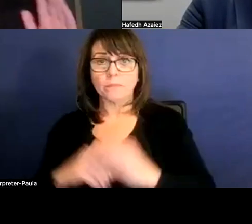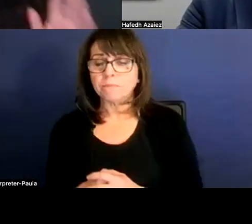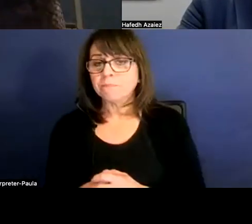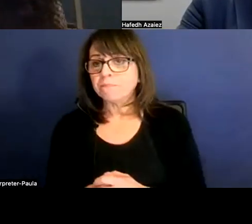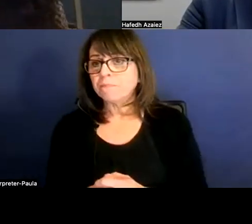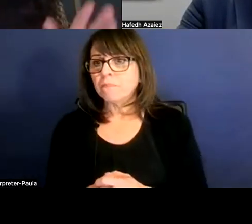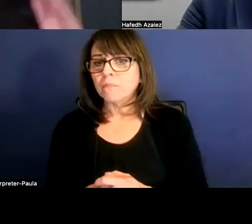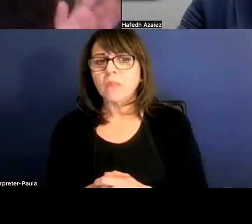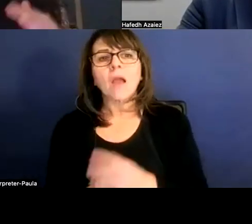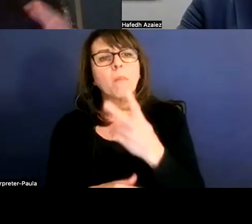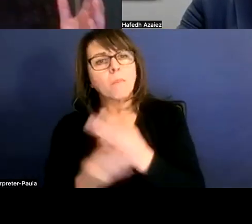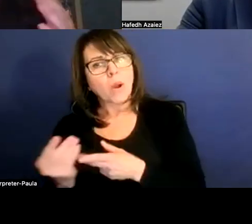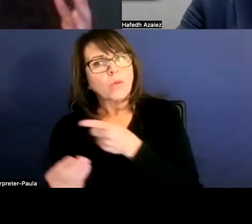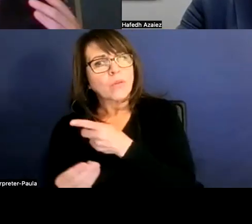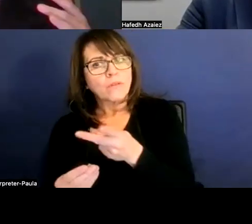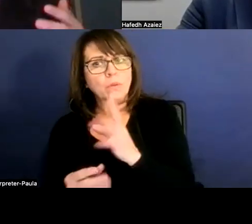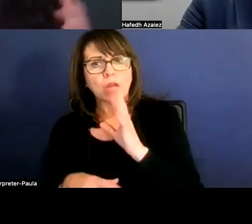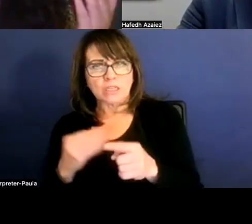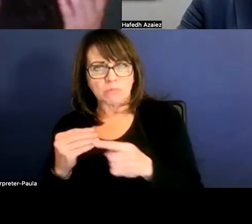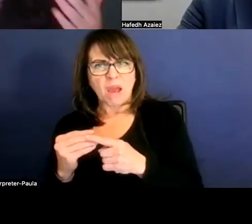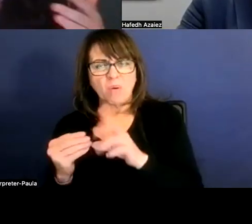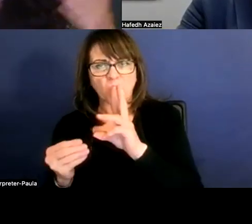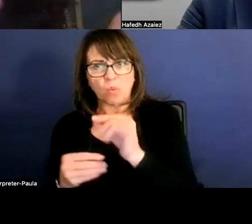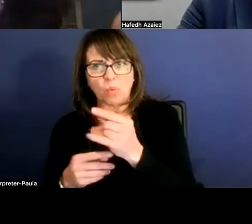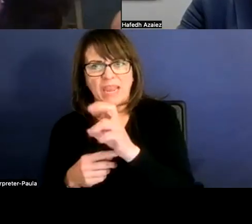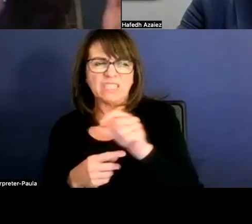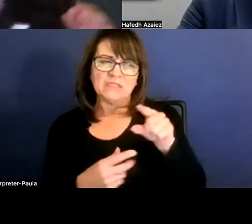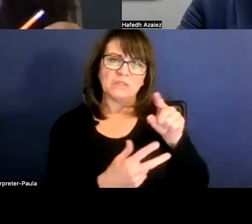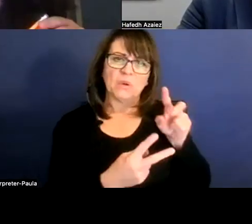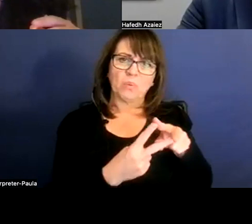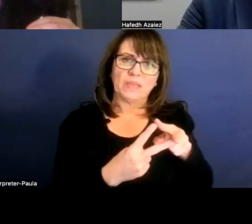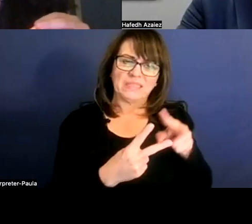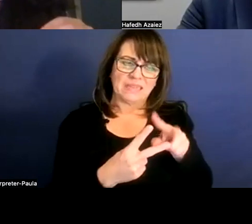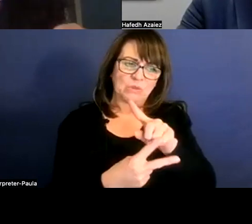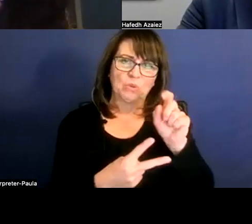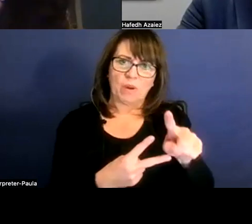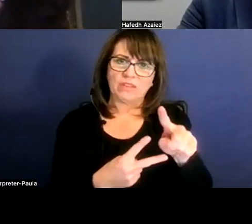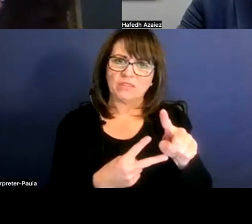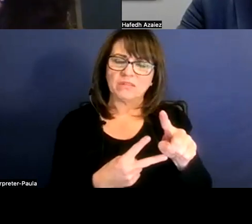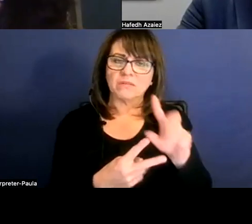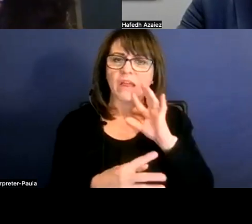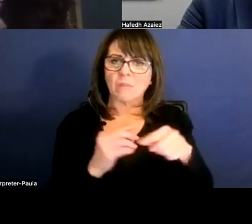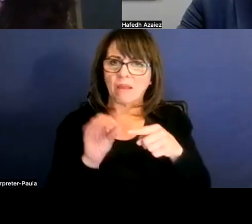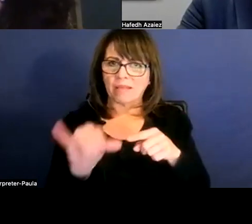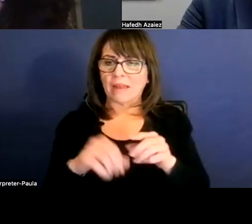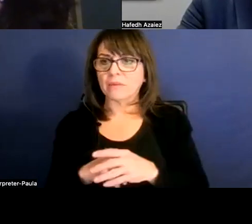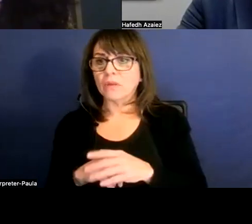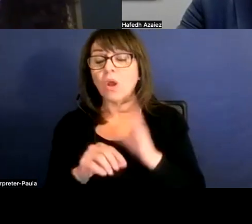You've mentioned wages, and so both of these are connected as far as salary compensation. So this first question is, will anyone's salary be cut